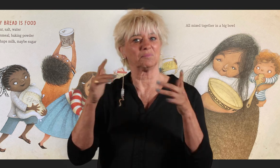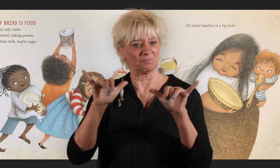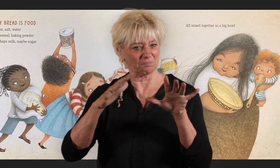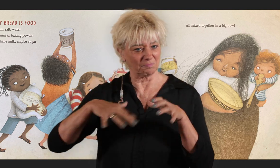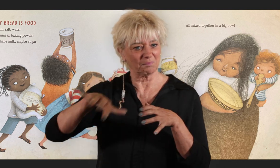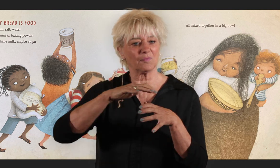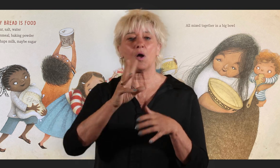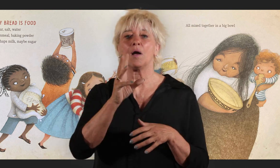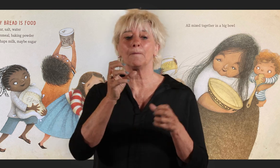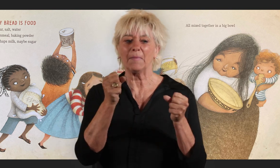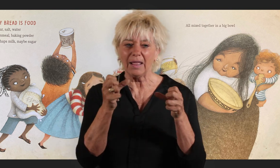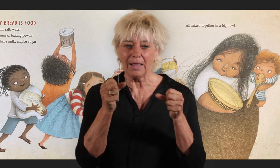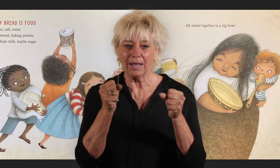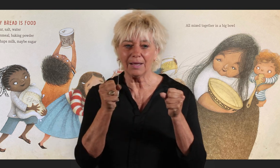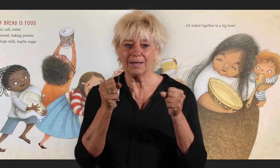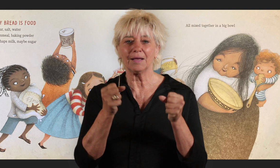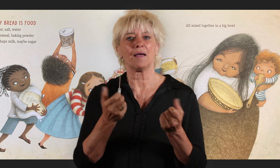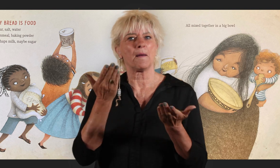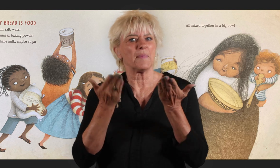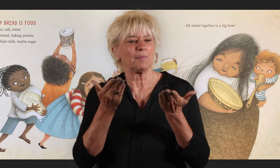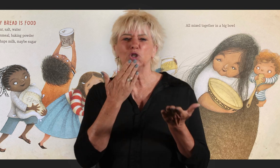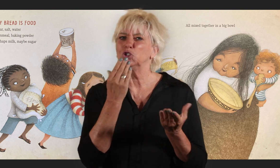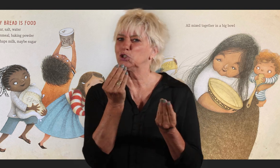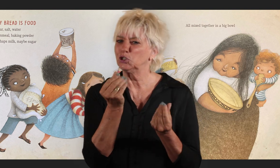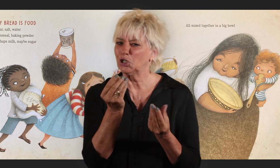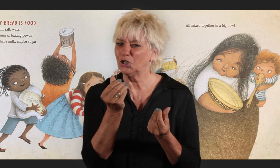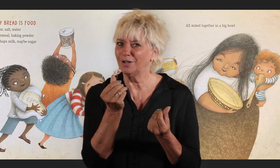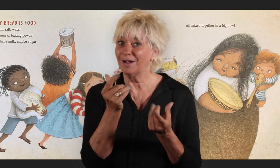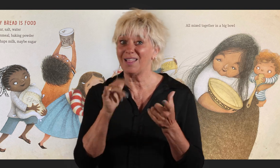Perhaps milk, maybe sugar